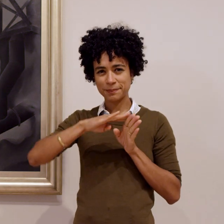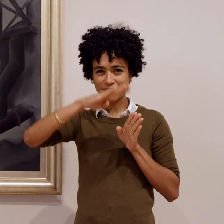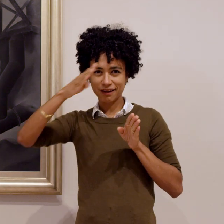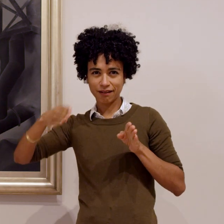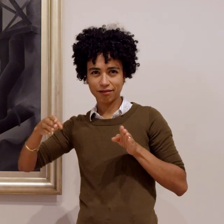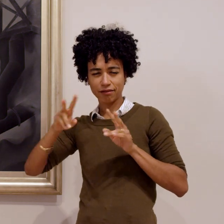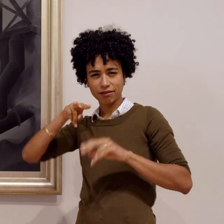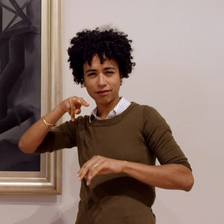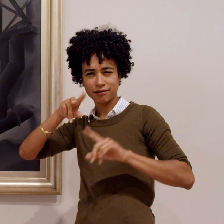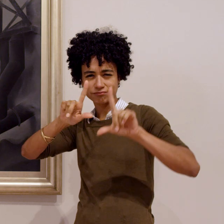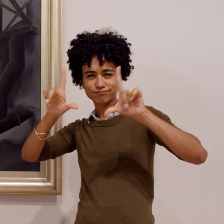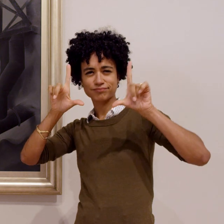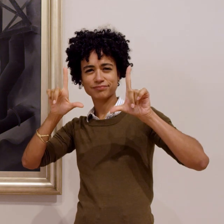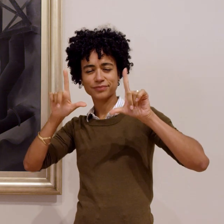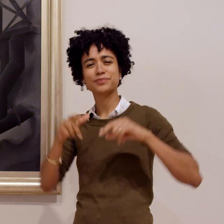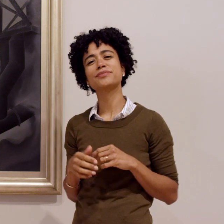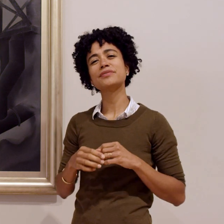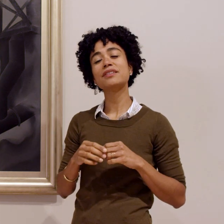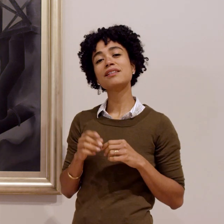A perspective from a nearby hill.